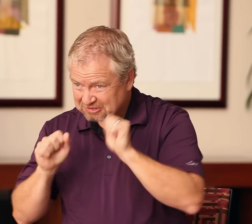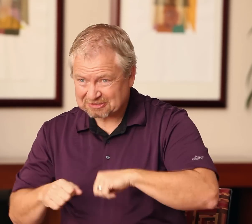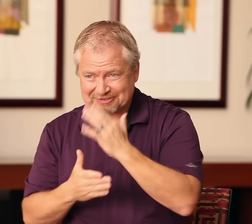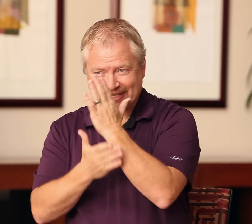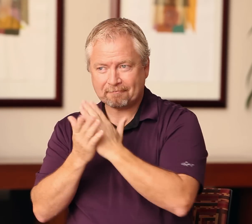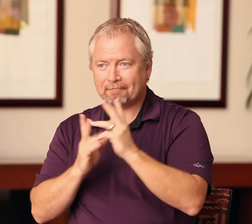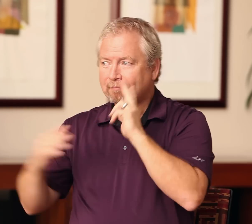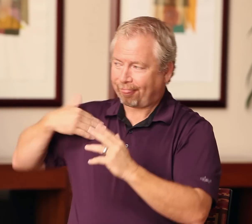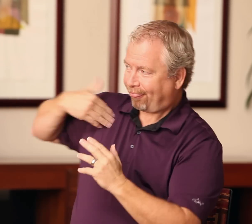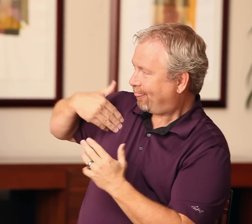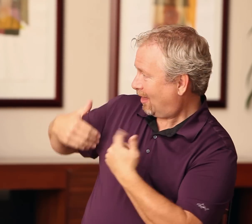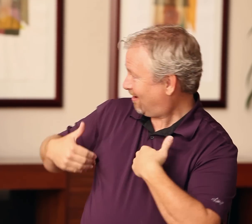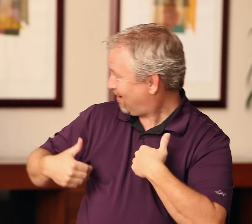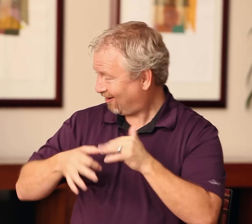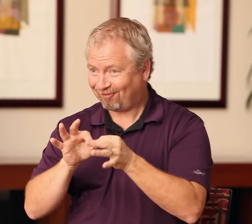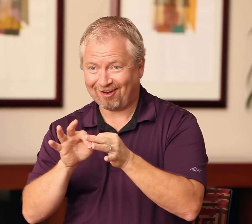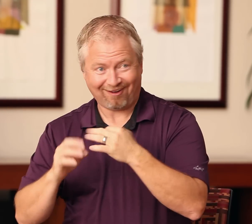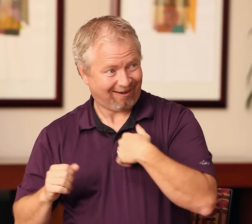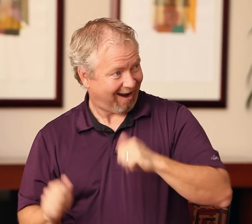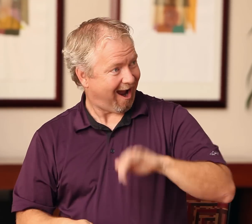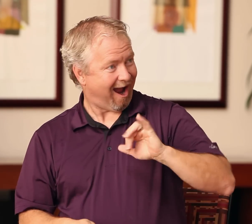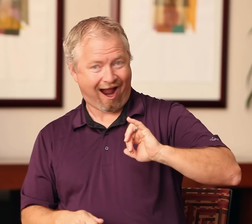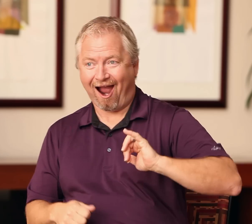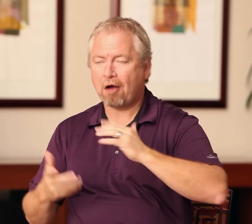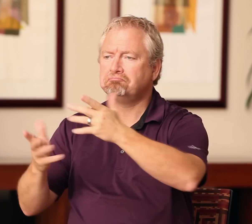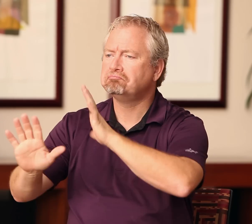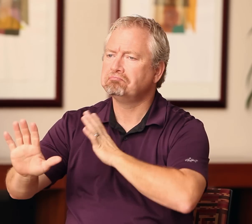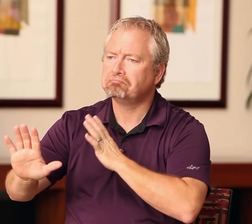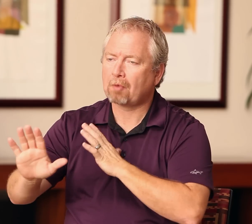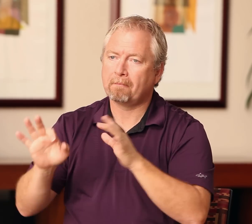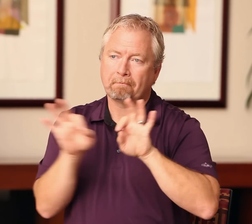They might have been prompted by others to become deaf interpreters, but have their own hesitations. Let me give some reassurance.